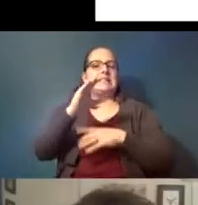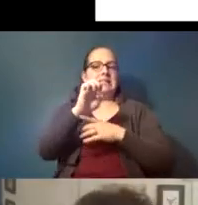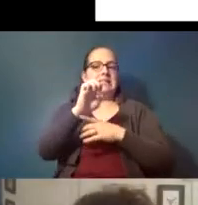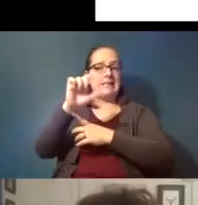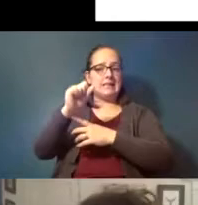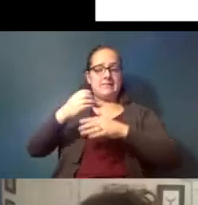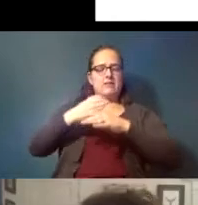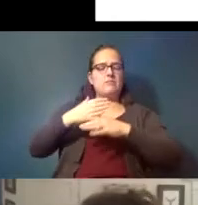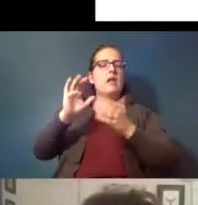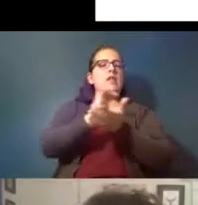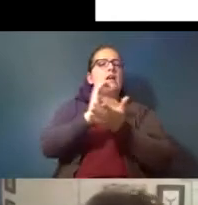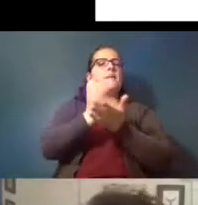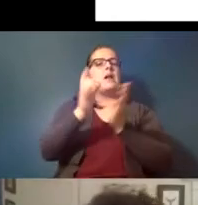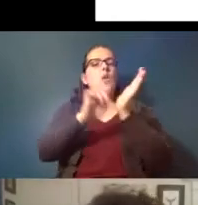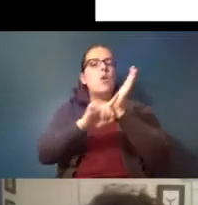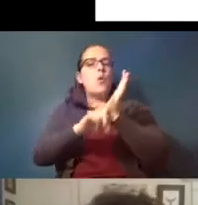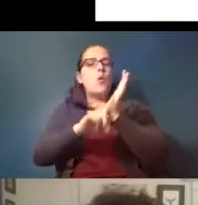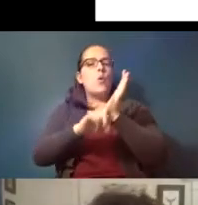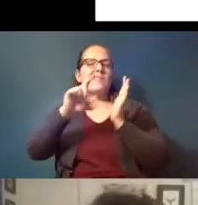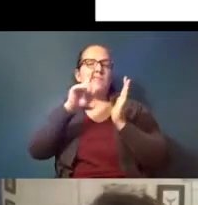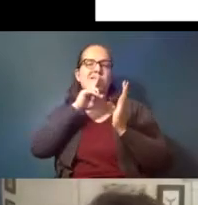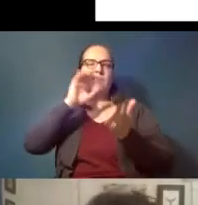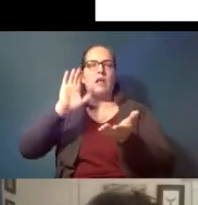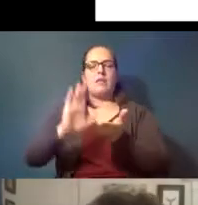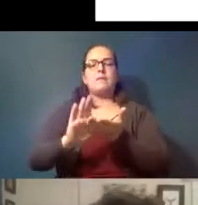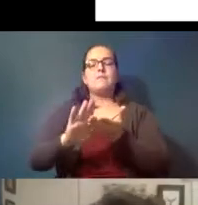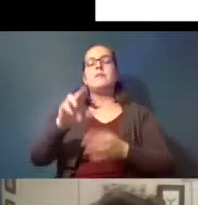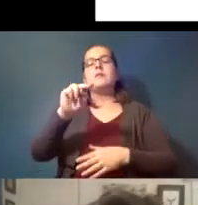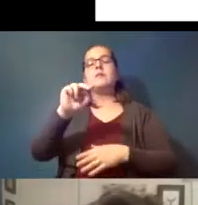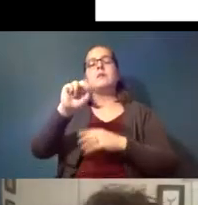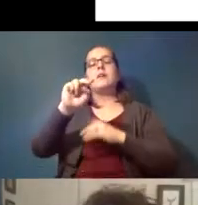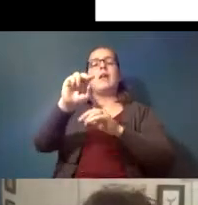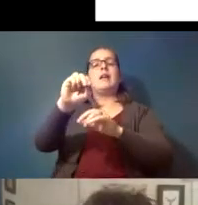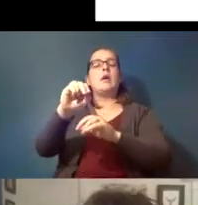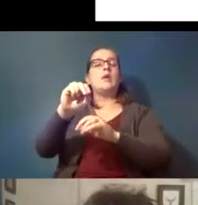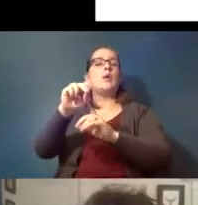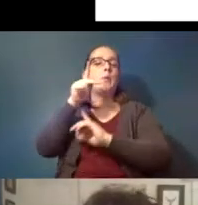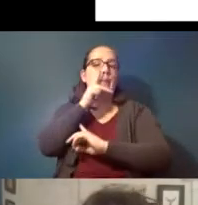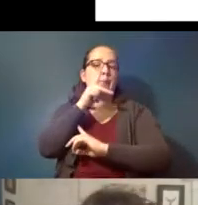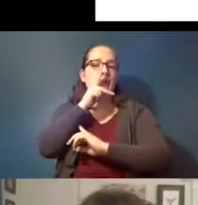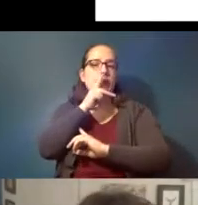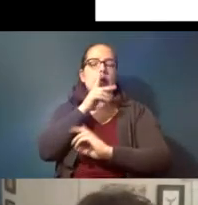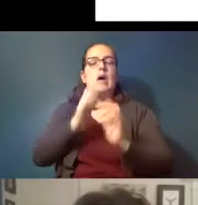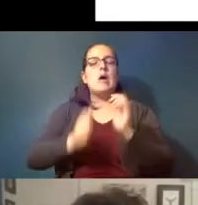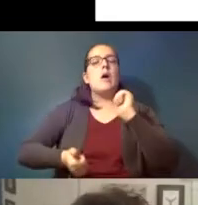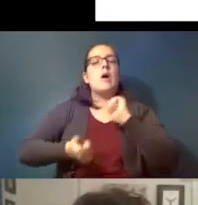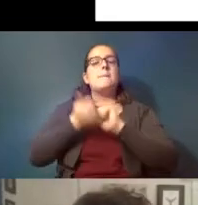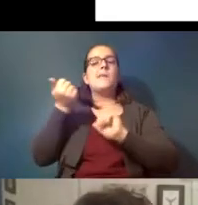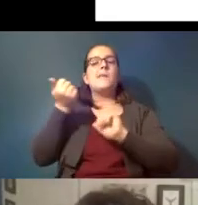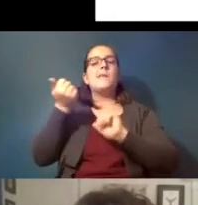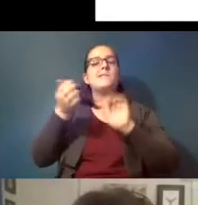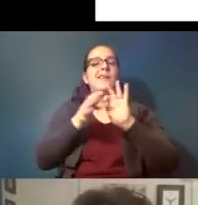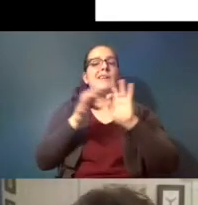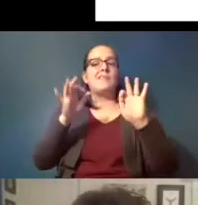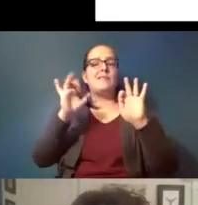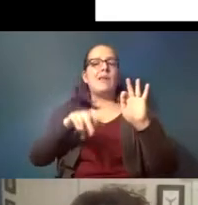on that is much lower and nanoplastics which by most definitions are plastic particles that are